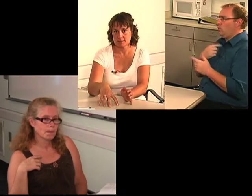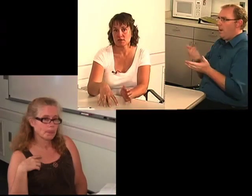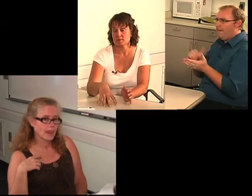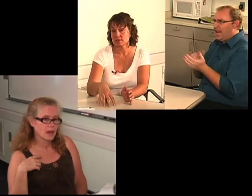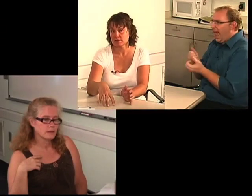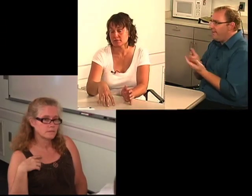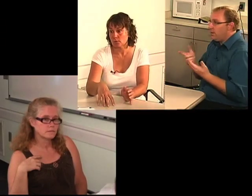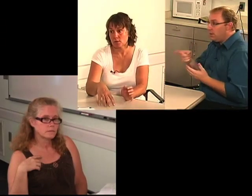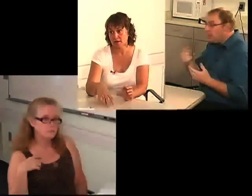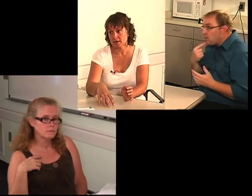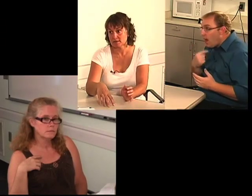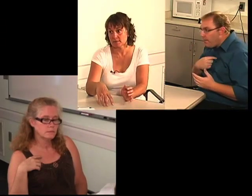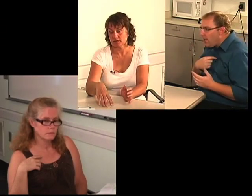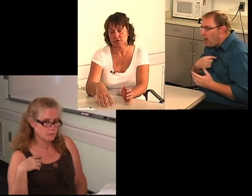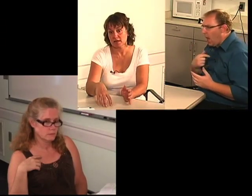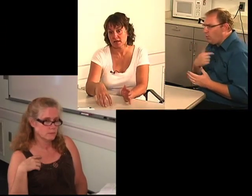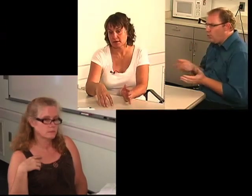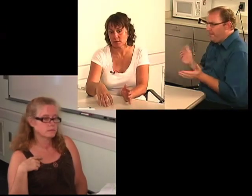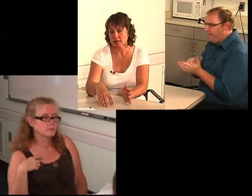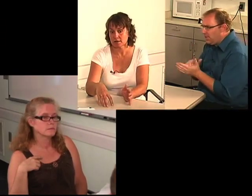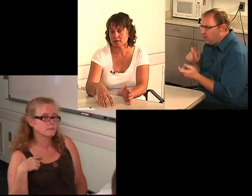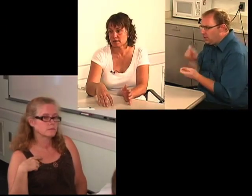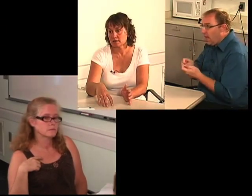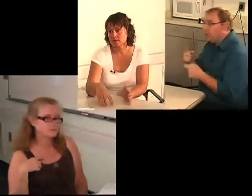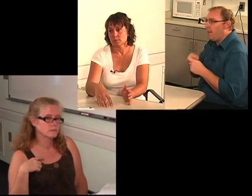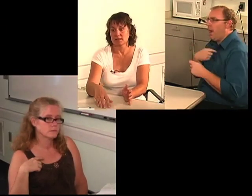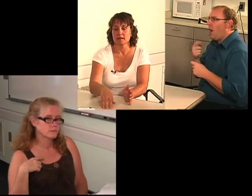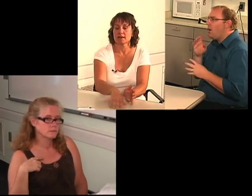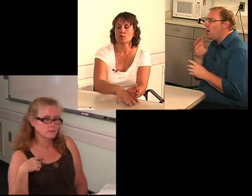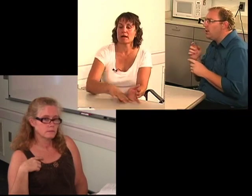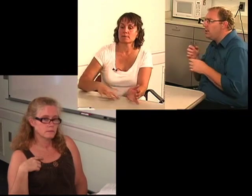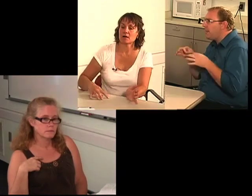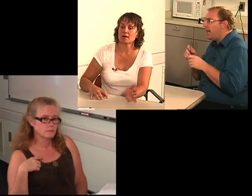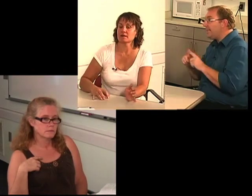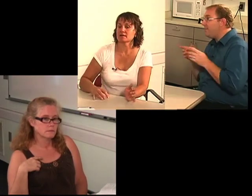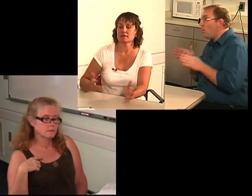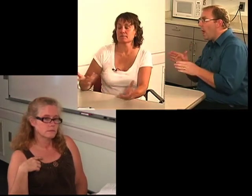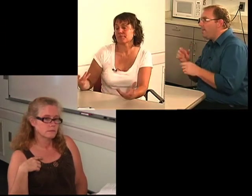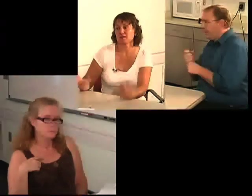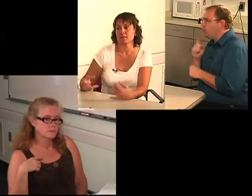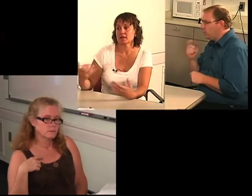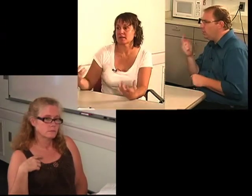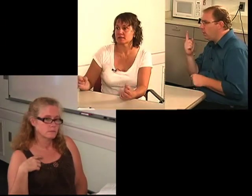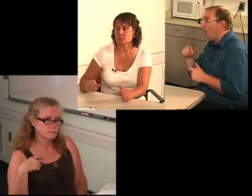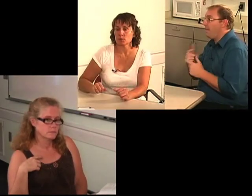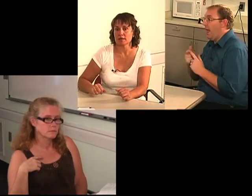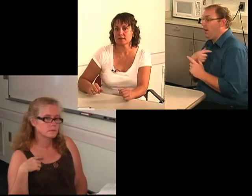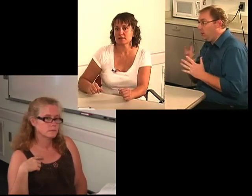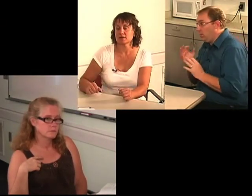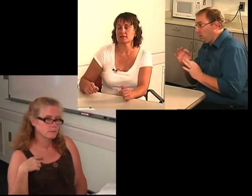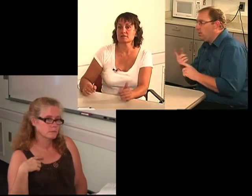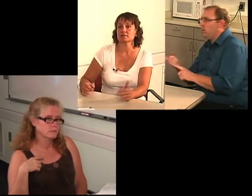sometimes in a different way, to make sure I got it right. But then I go back behind and I'm the boring hairdresser.